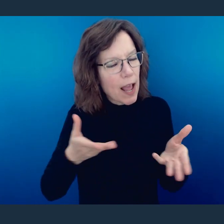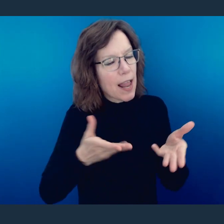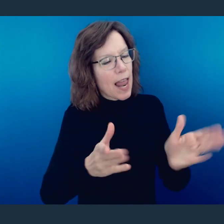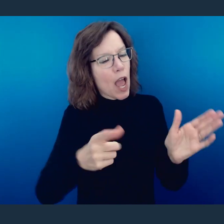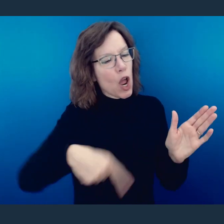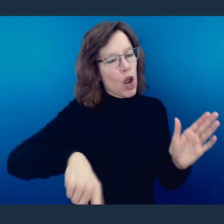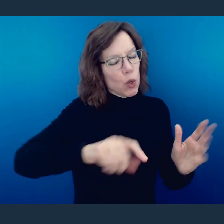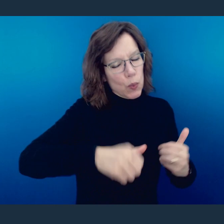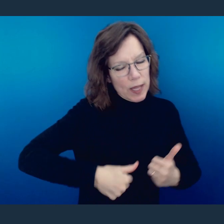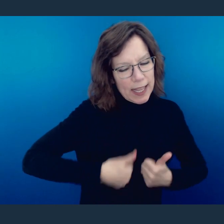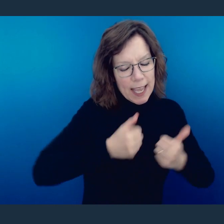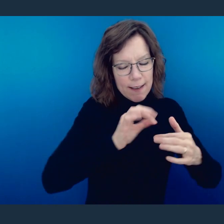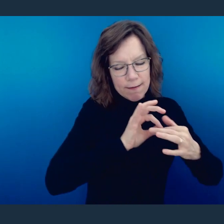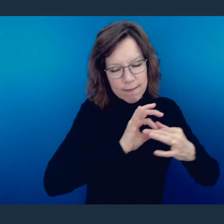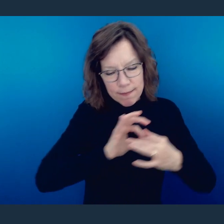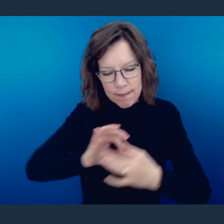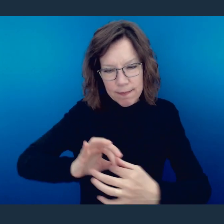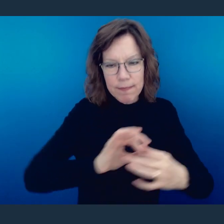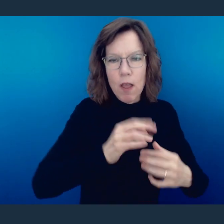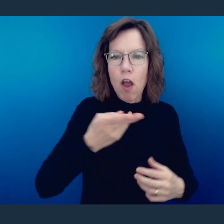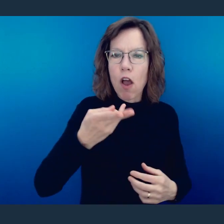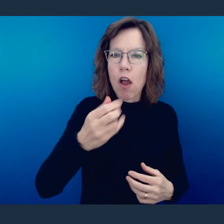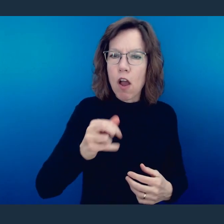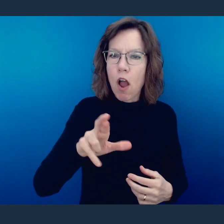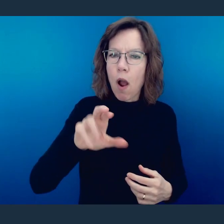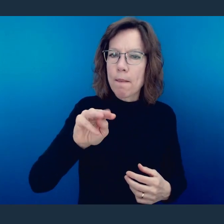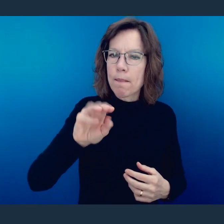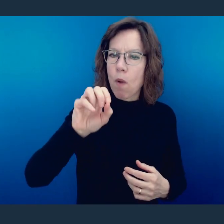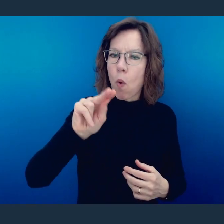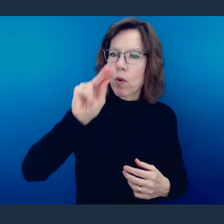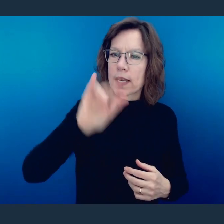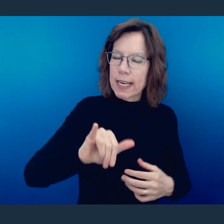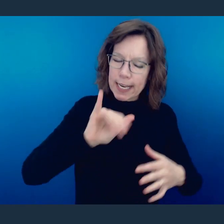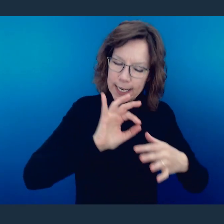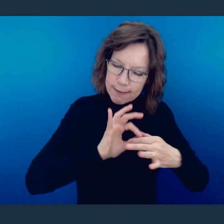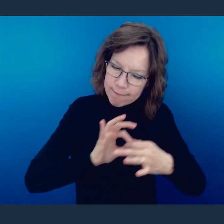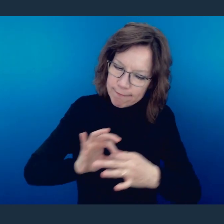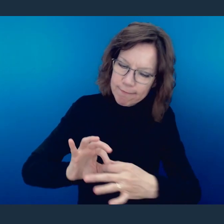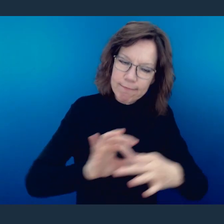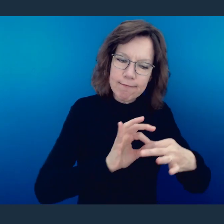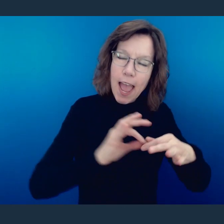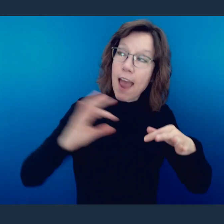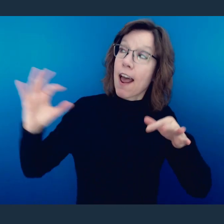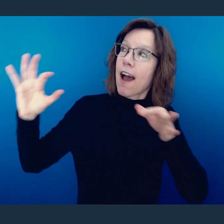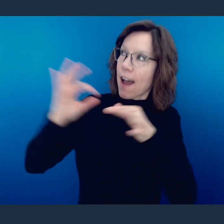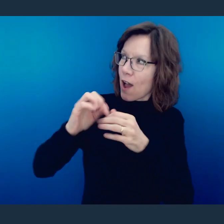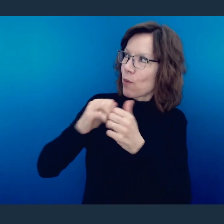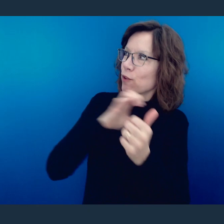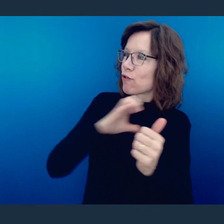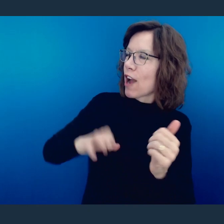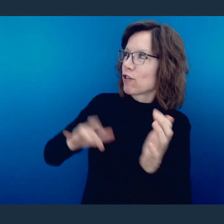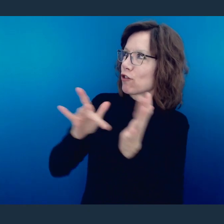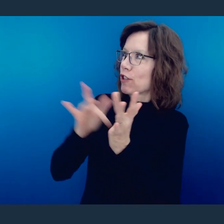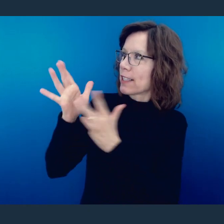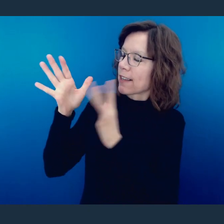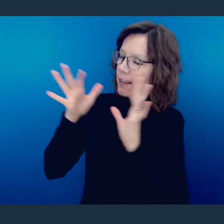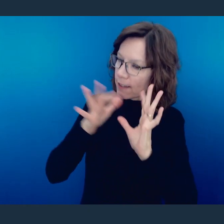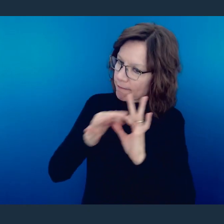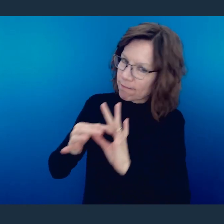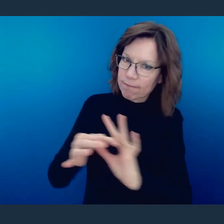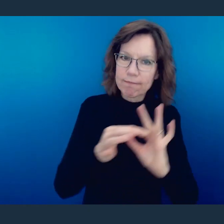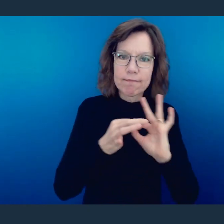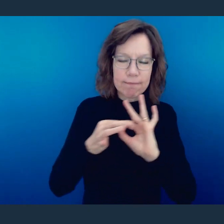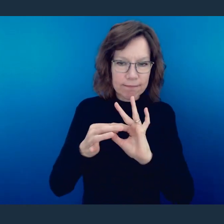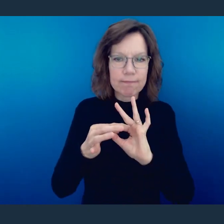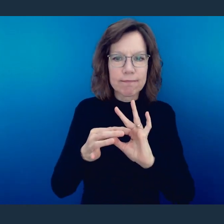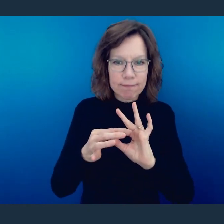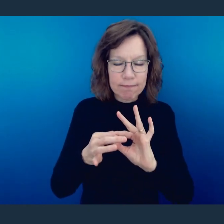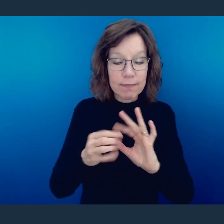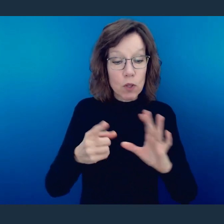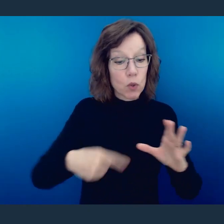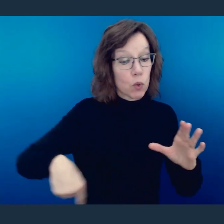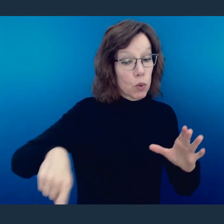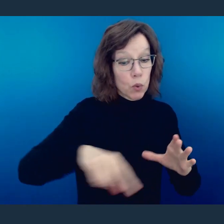grant you to live in such harmony with one another, in accord with Christ Jesus, that